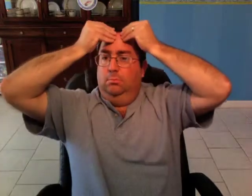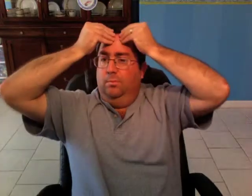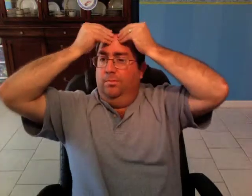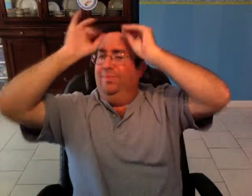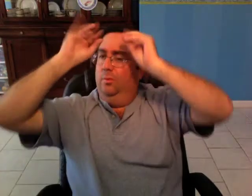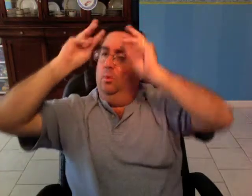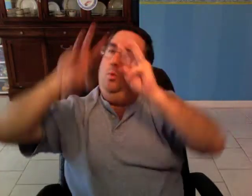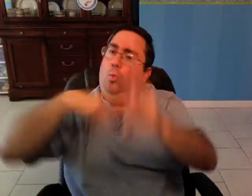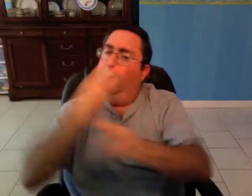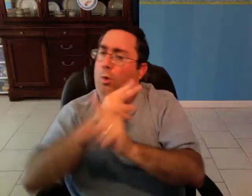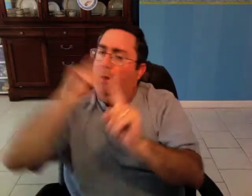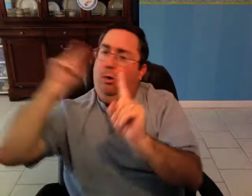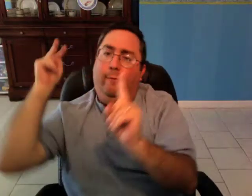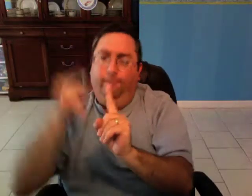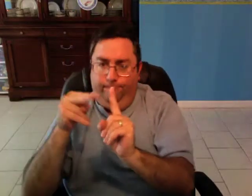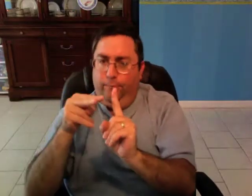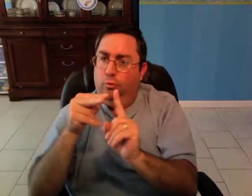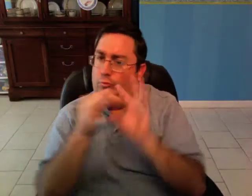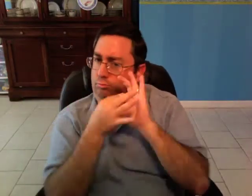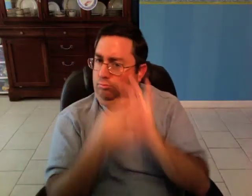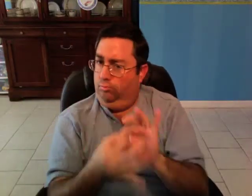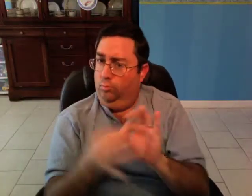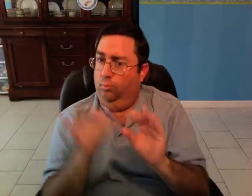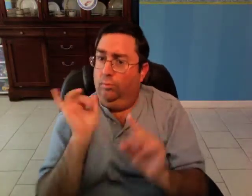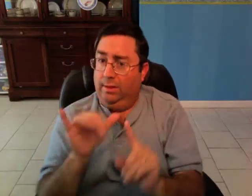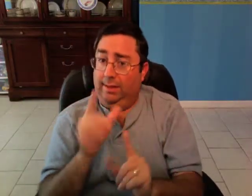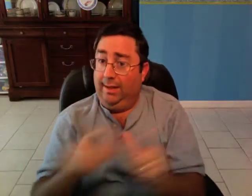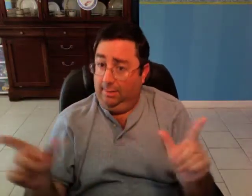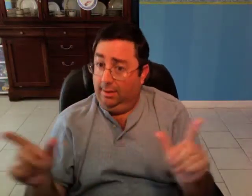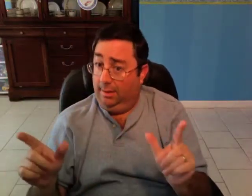This means that they start internalizing the world view expressed by that language.